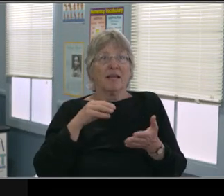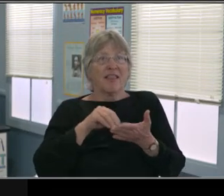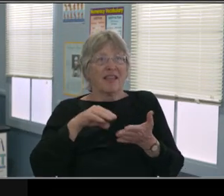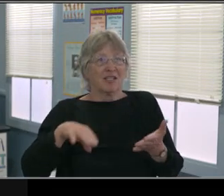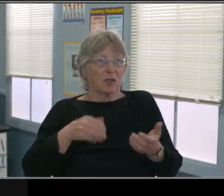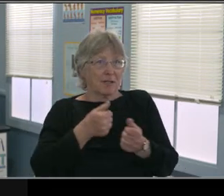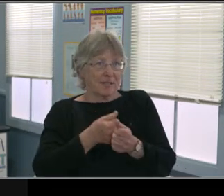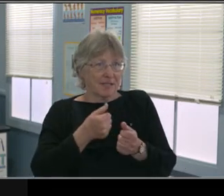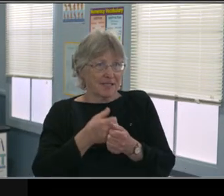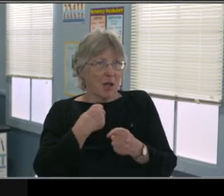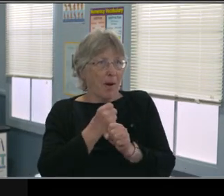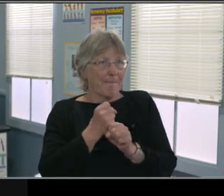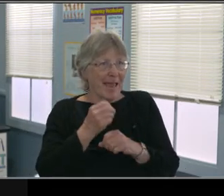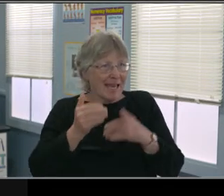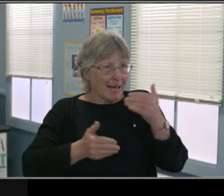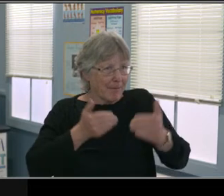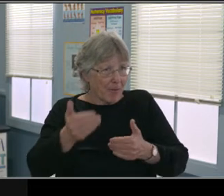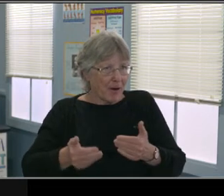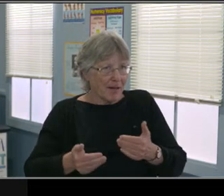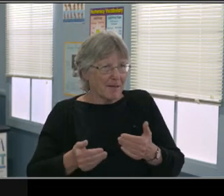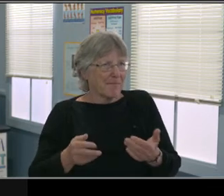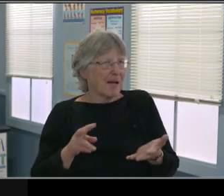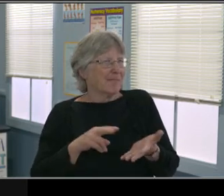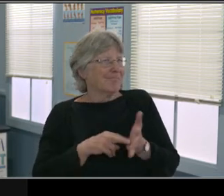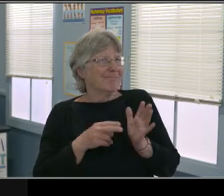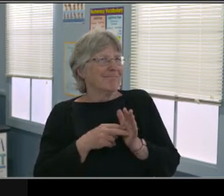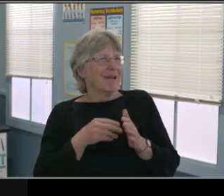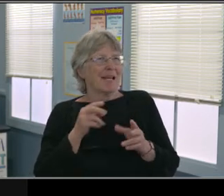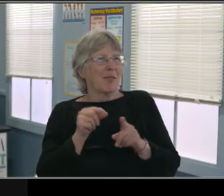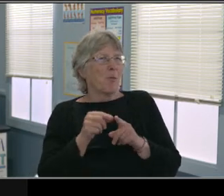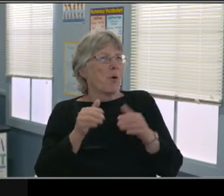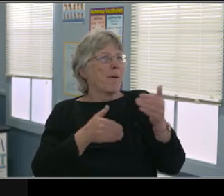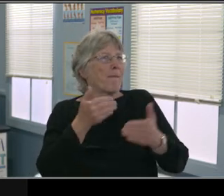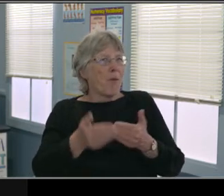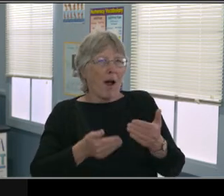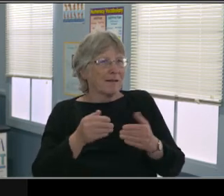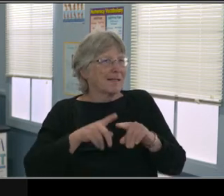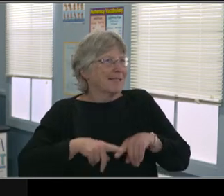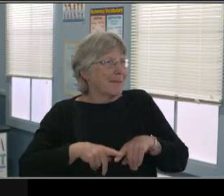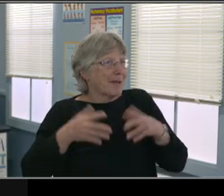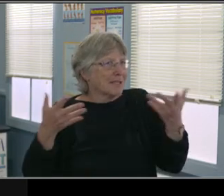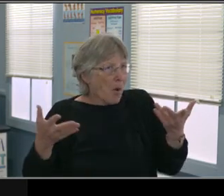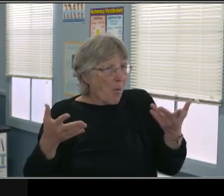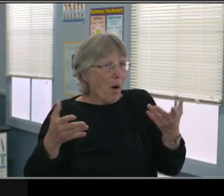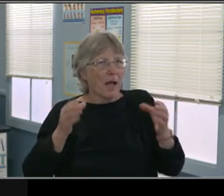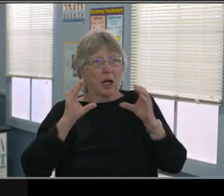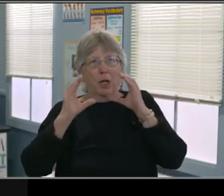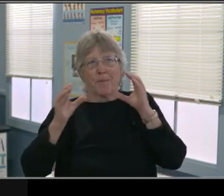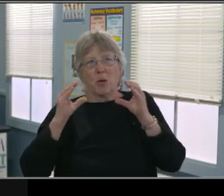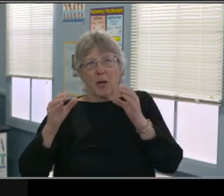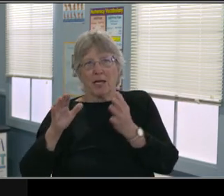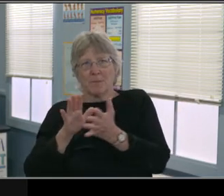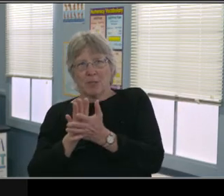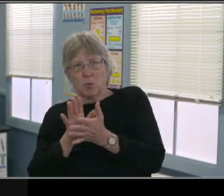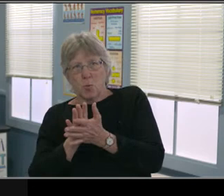a child attend a different program for limited time with the District obviously facilitating this.